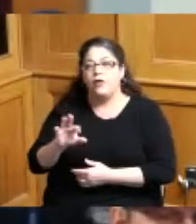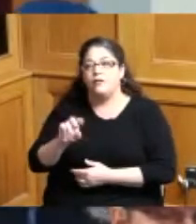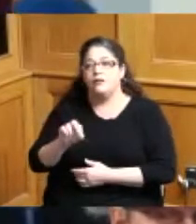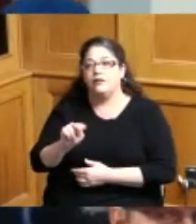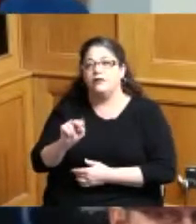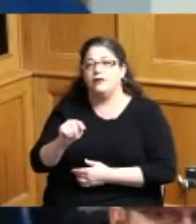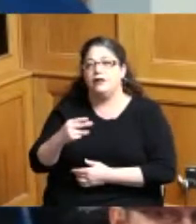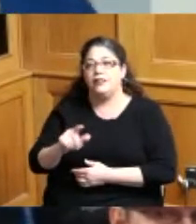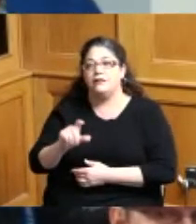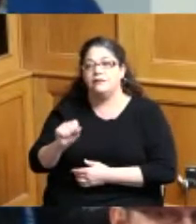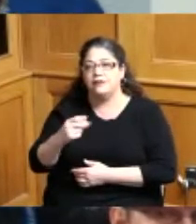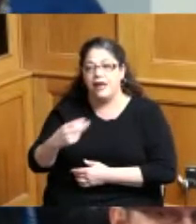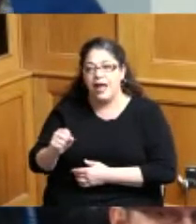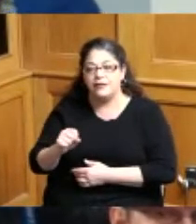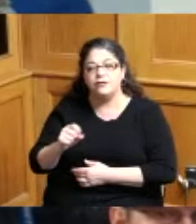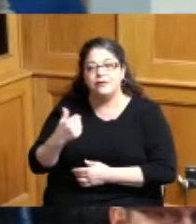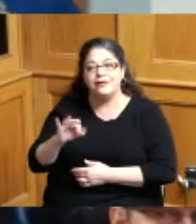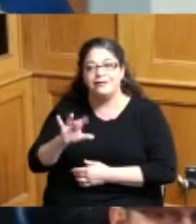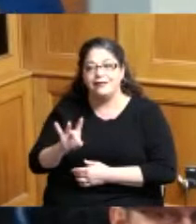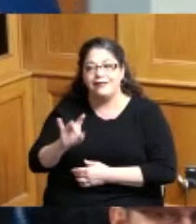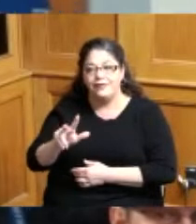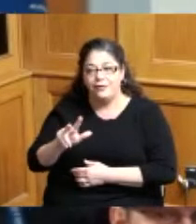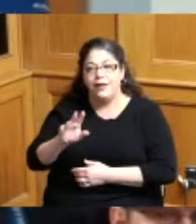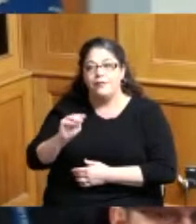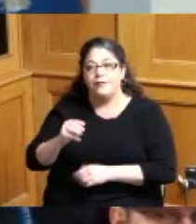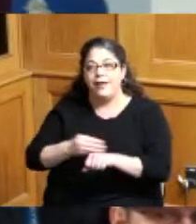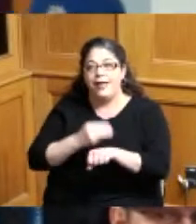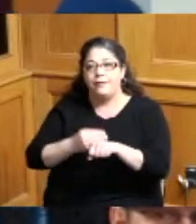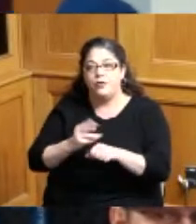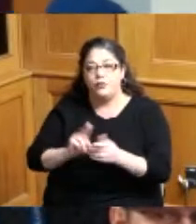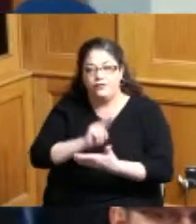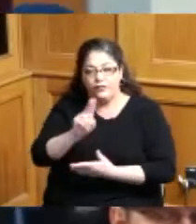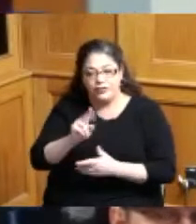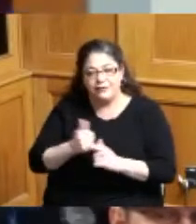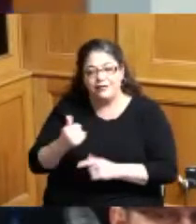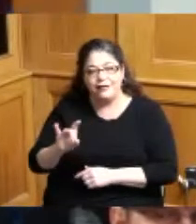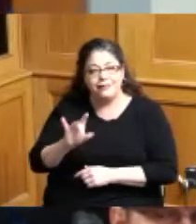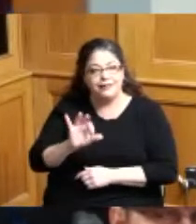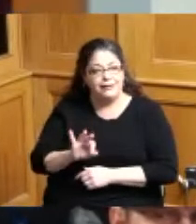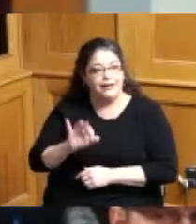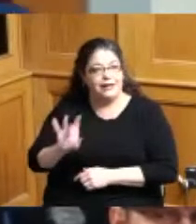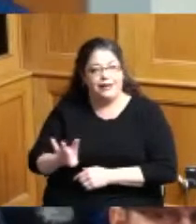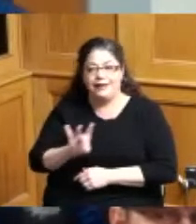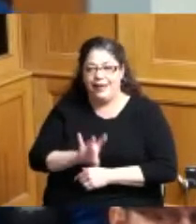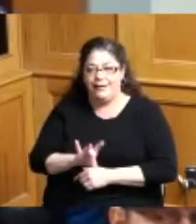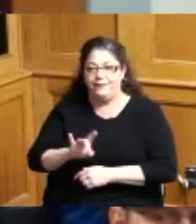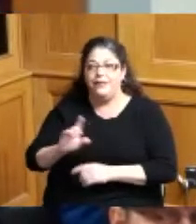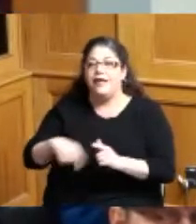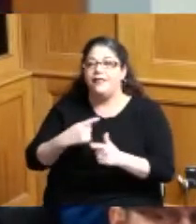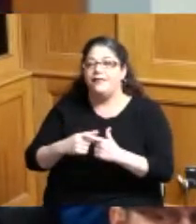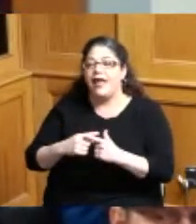in Miami University in 1988 he earned a master of applied science degree in 1991